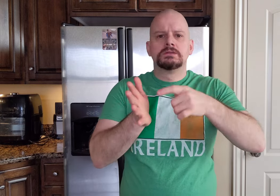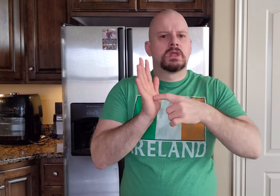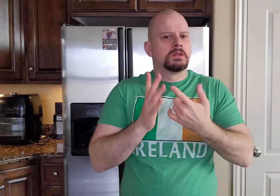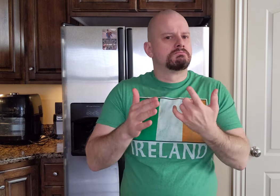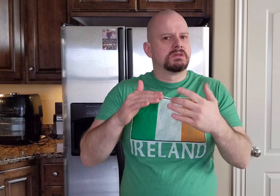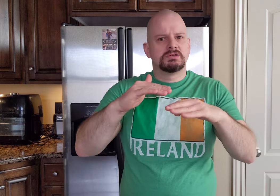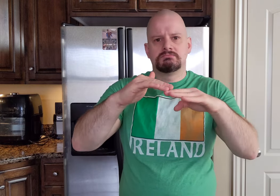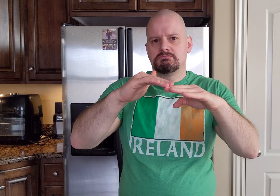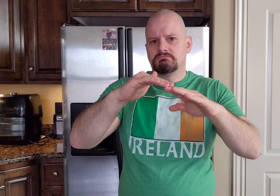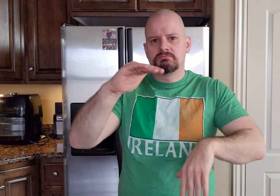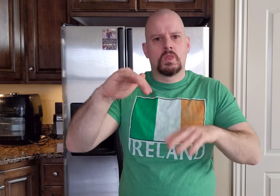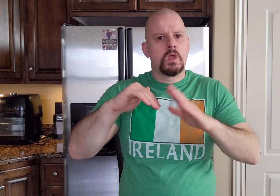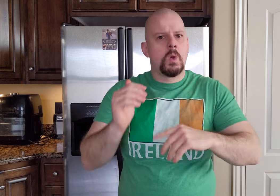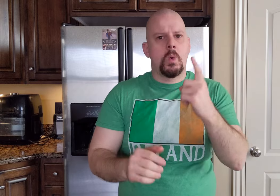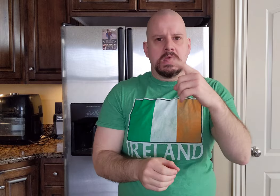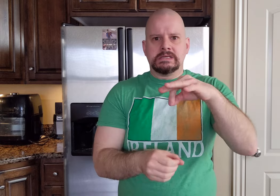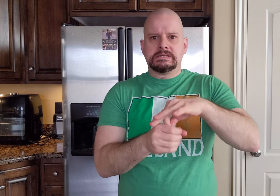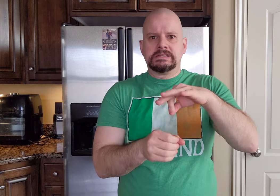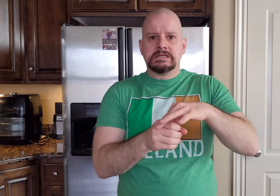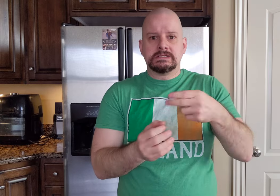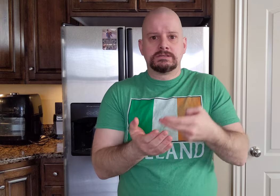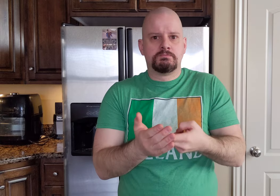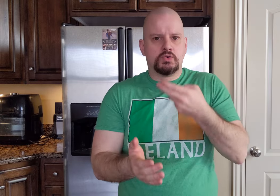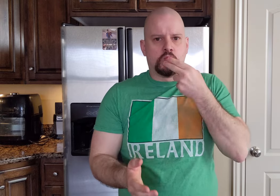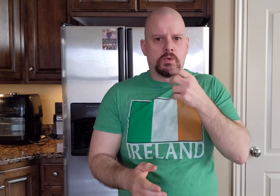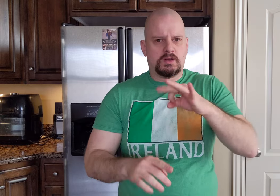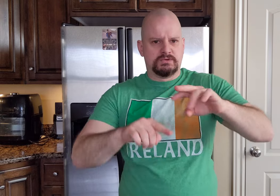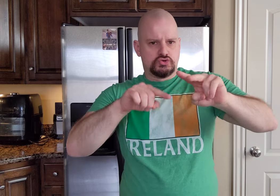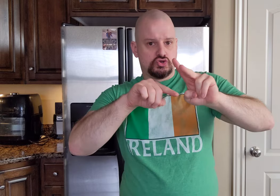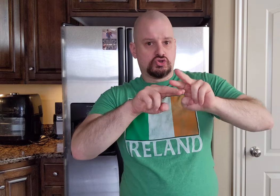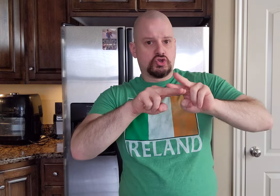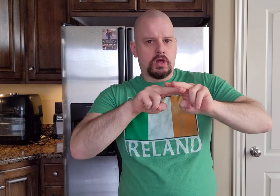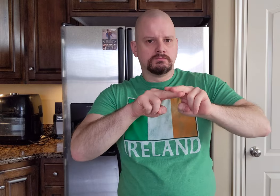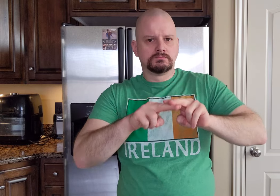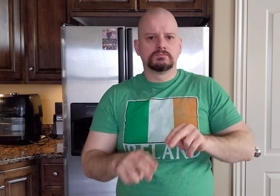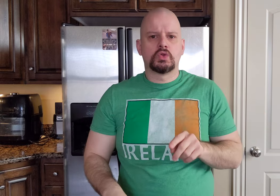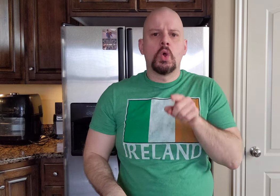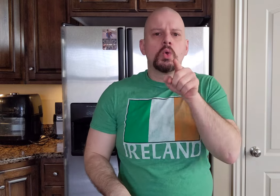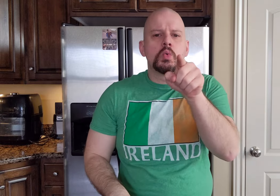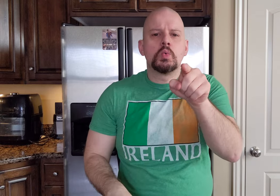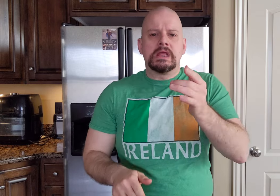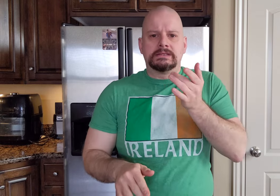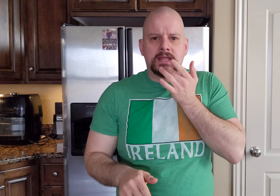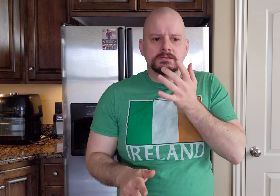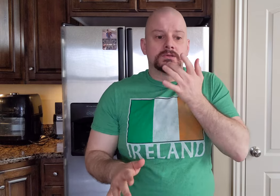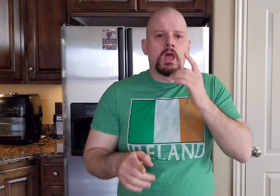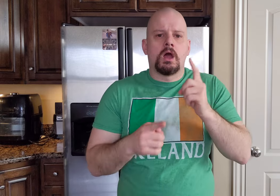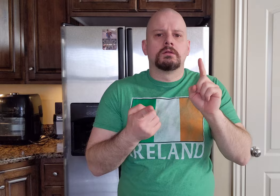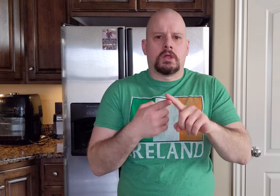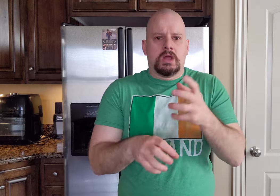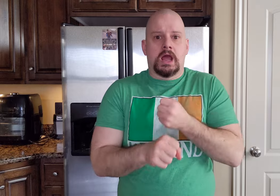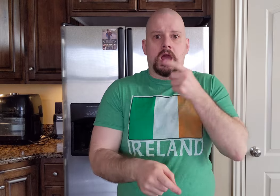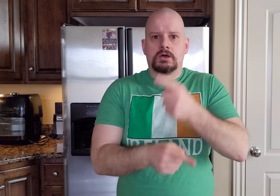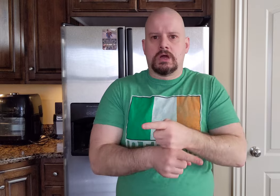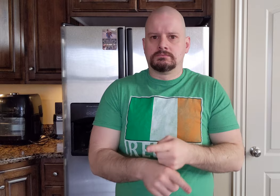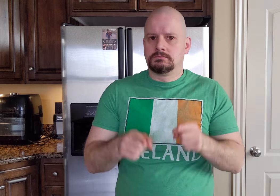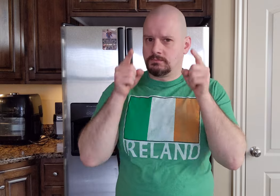The overall will take only less than one teaspoon of salt. You do the taste-testing until you get it right!